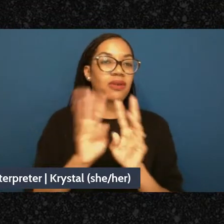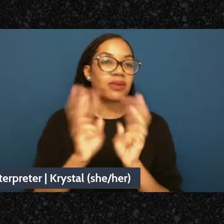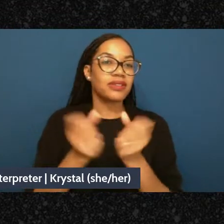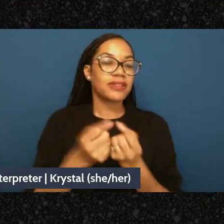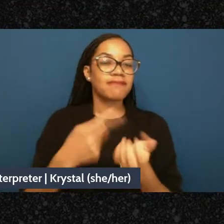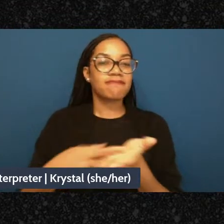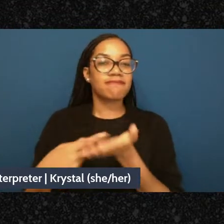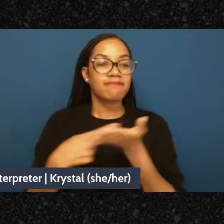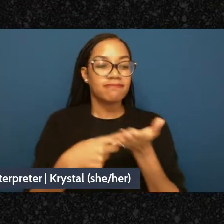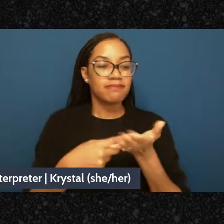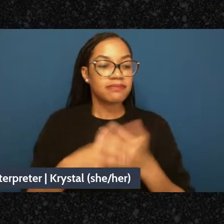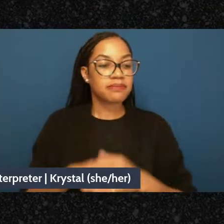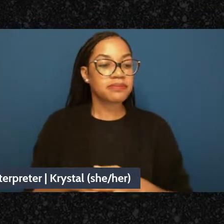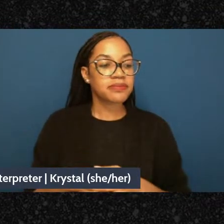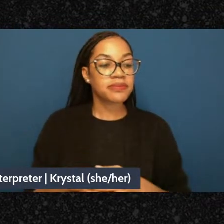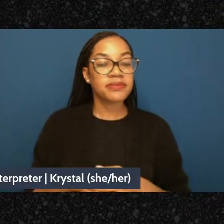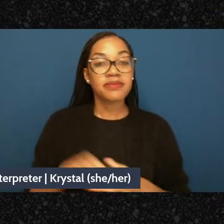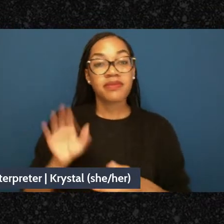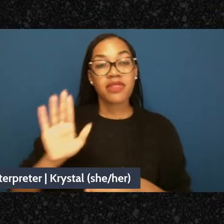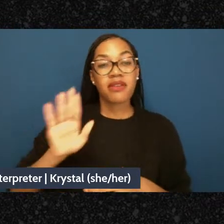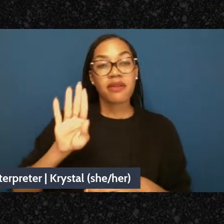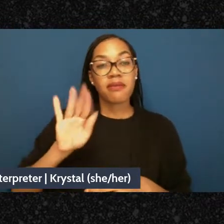You can find their bios on the event page or in the video,